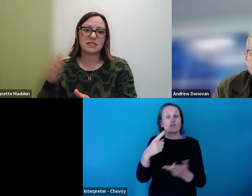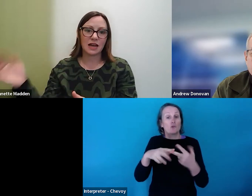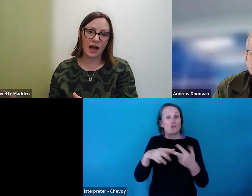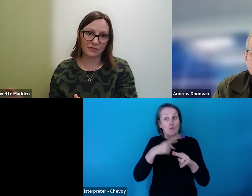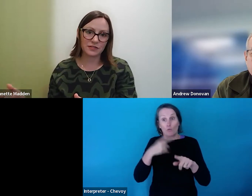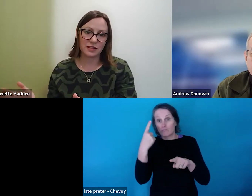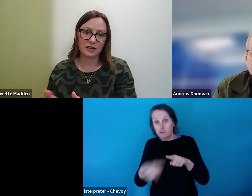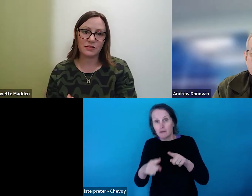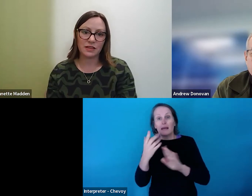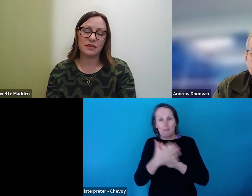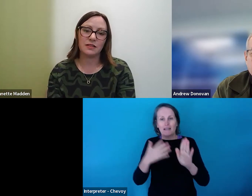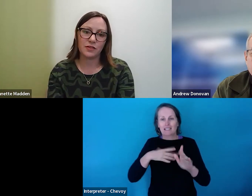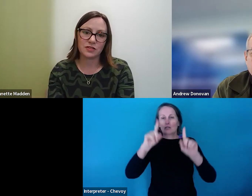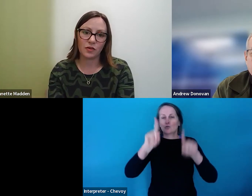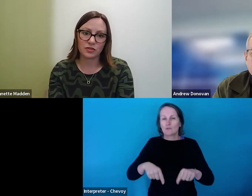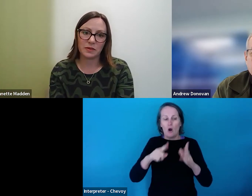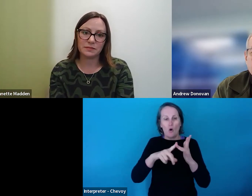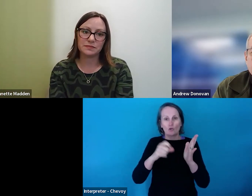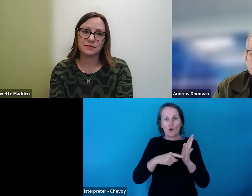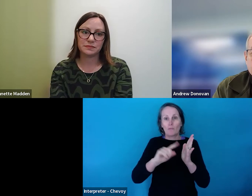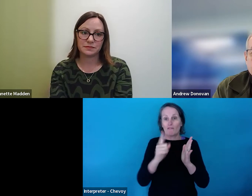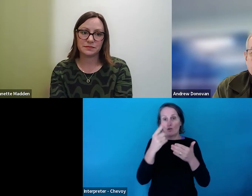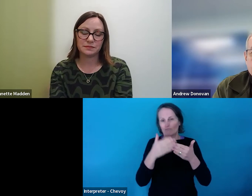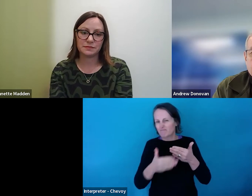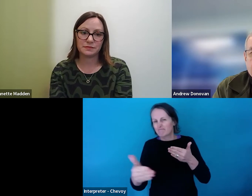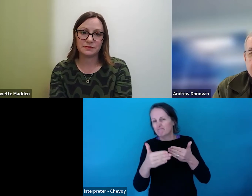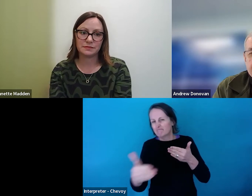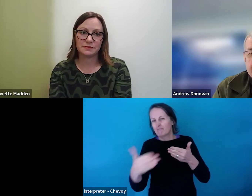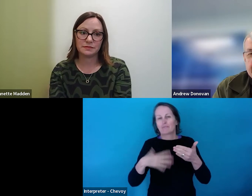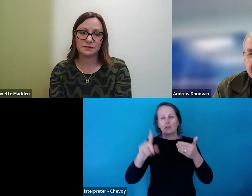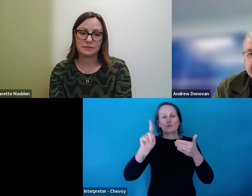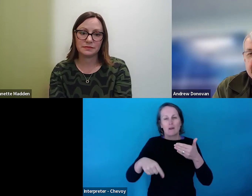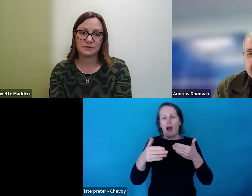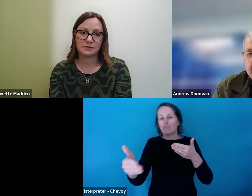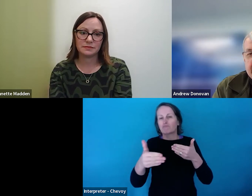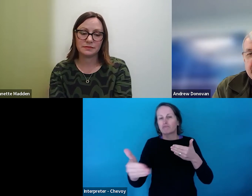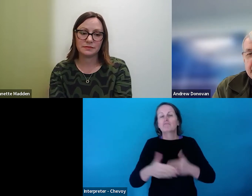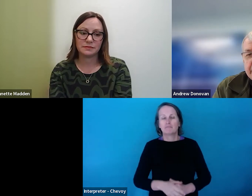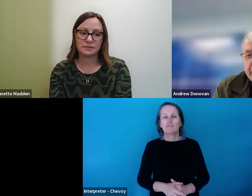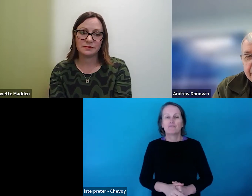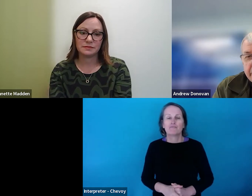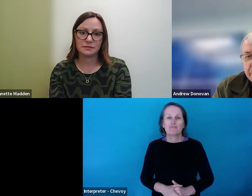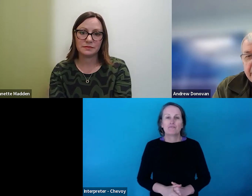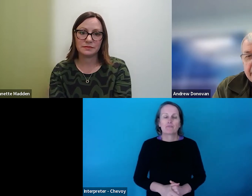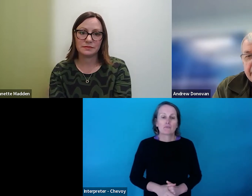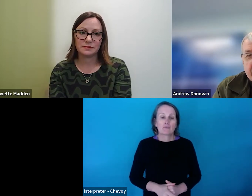start after 1 October. Great. Ciara has another question.